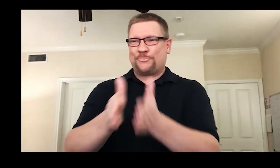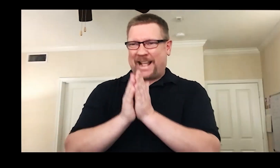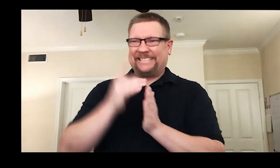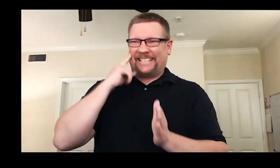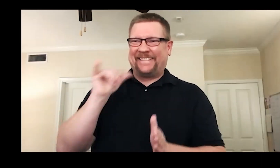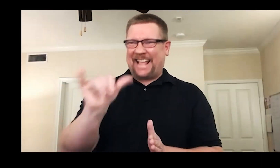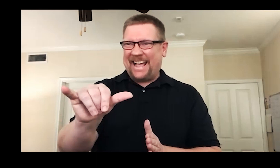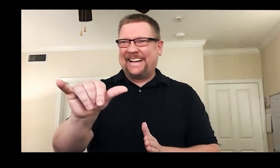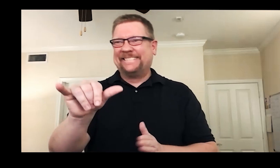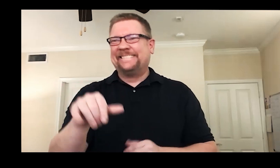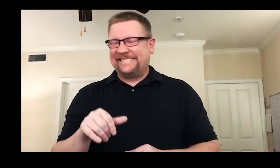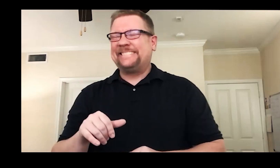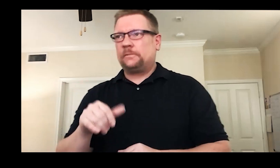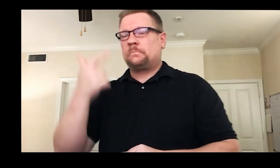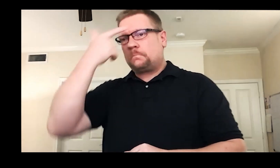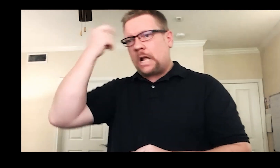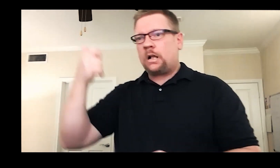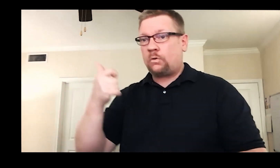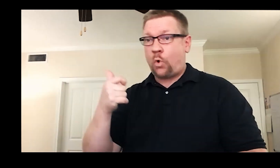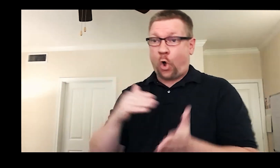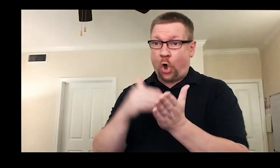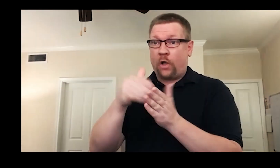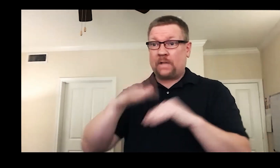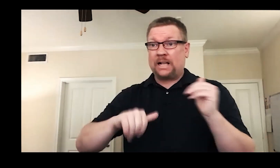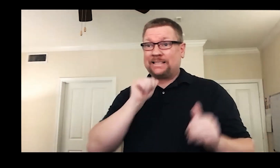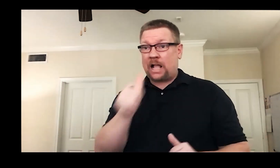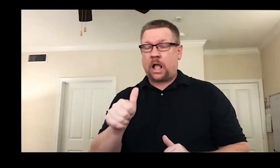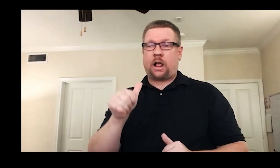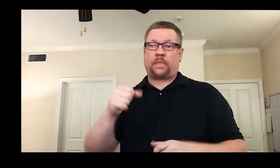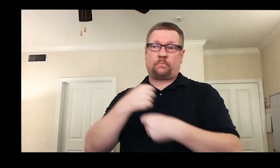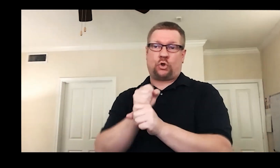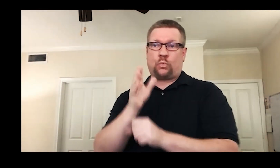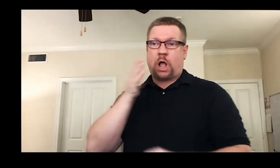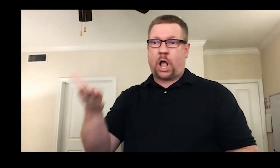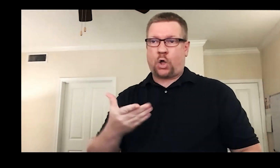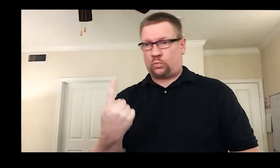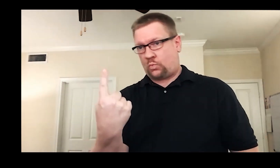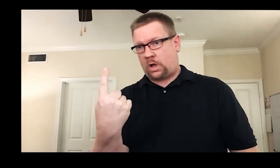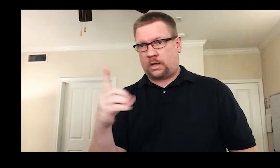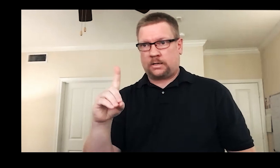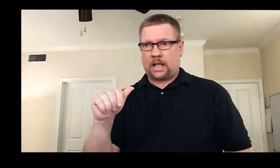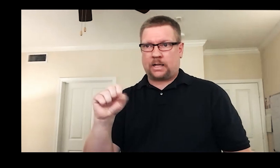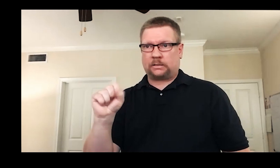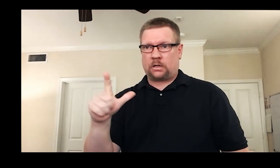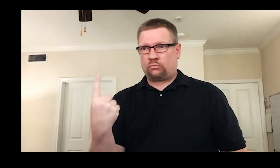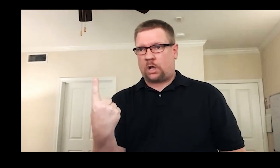Ha, I was the person who requested that! The reason is more often than not, the theater will